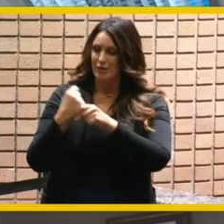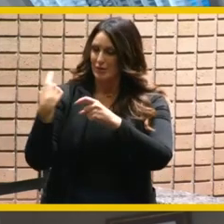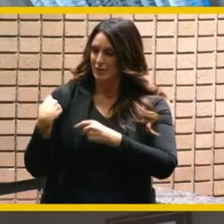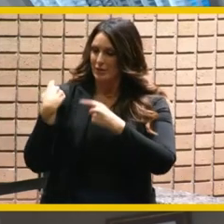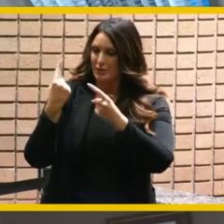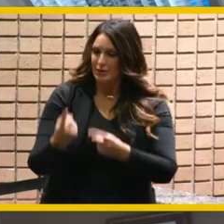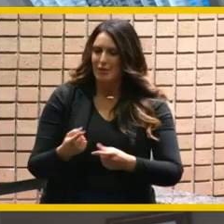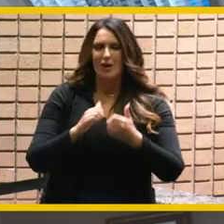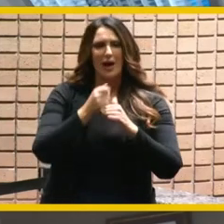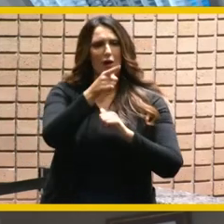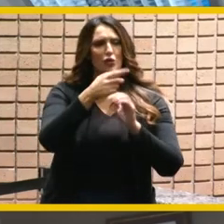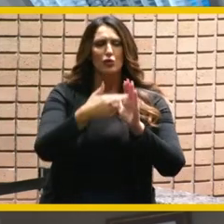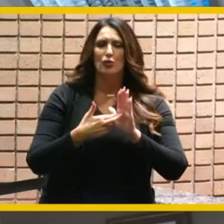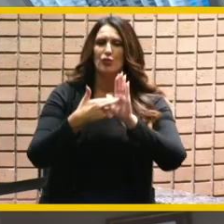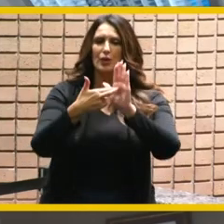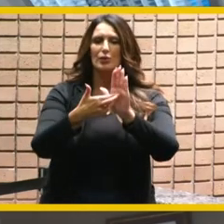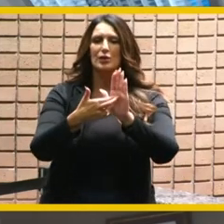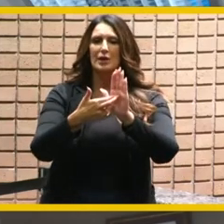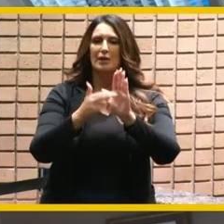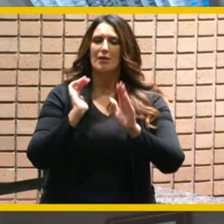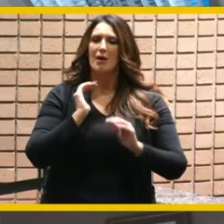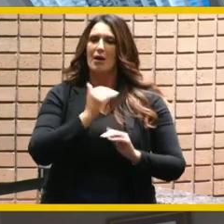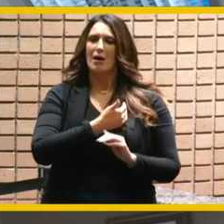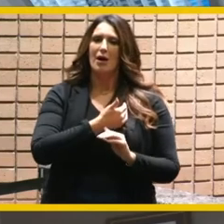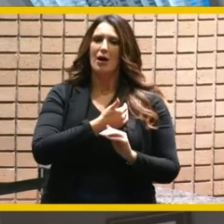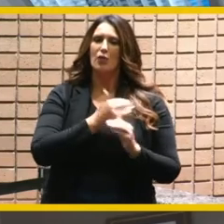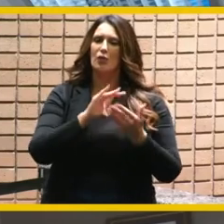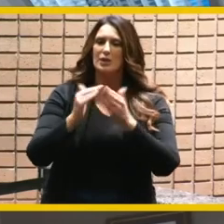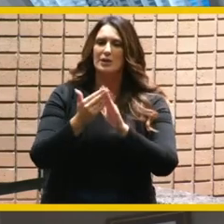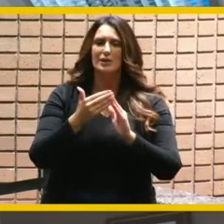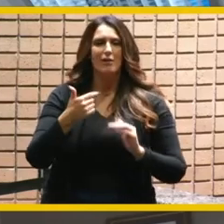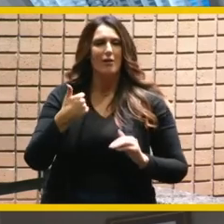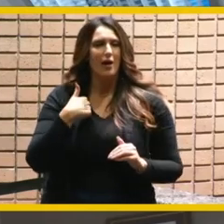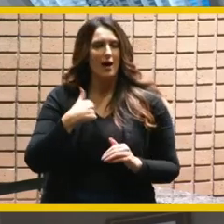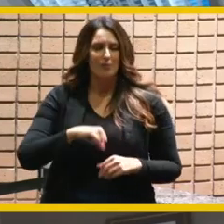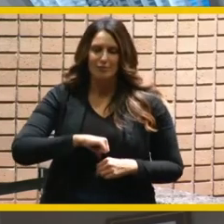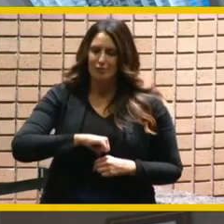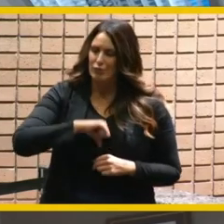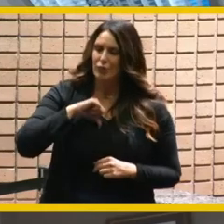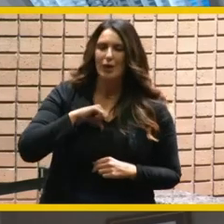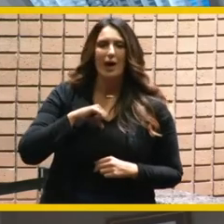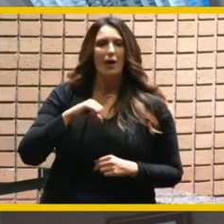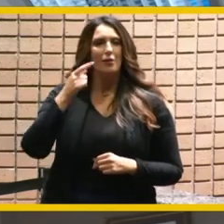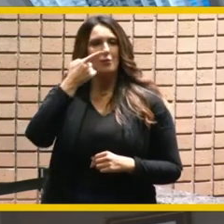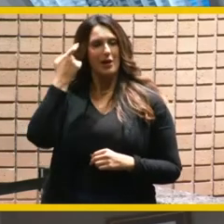represented our city i'm especially thankful for your efforts to get the city of riverside back to